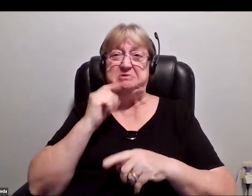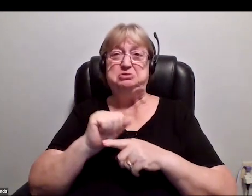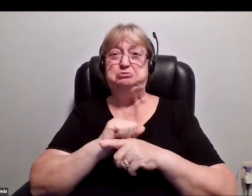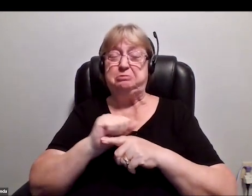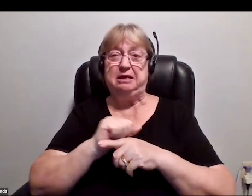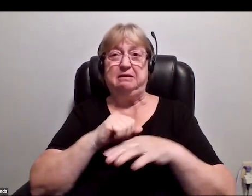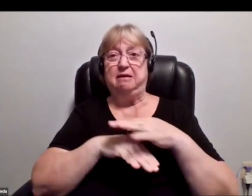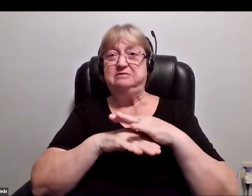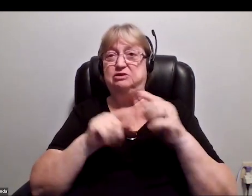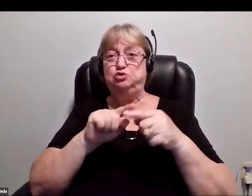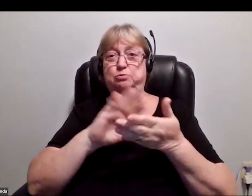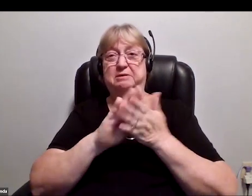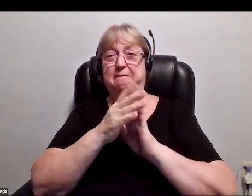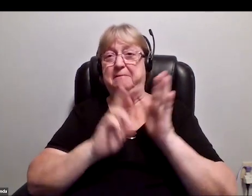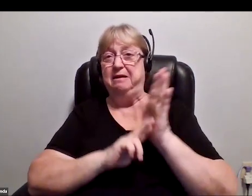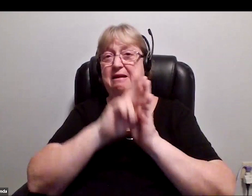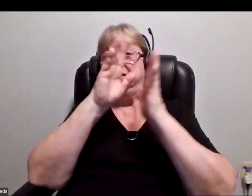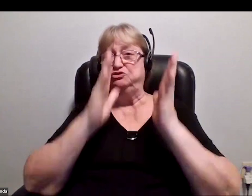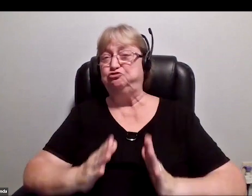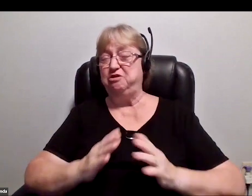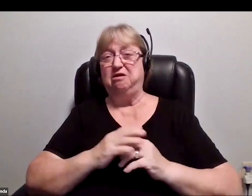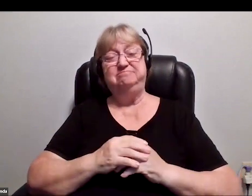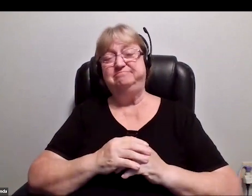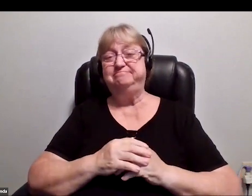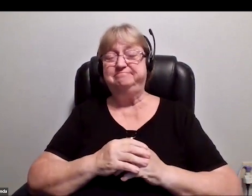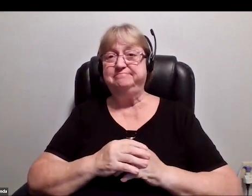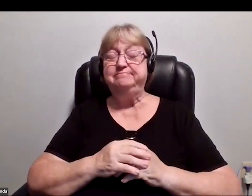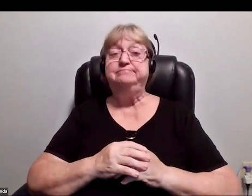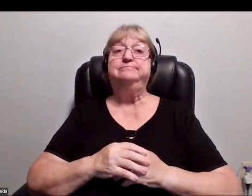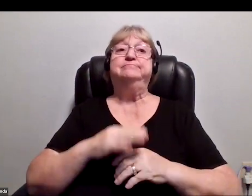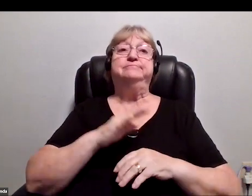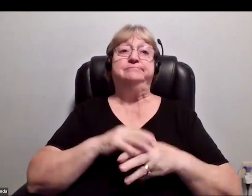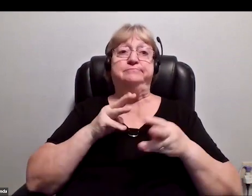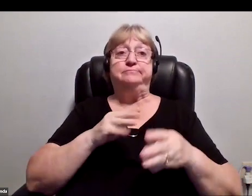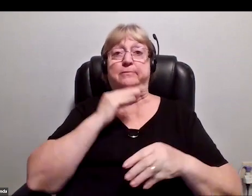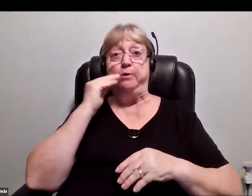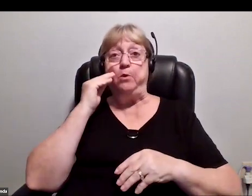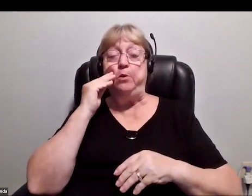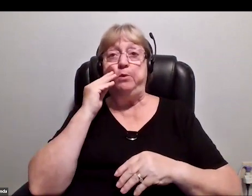to become an astronaut. I resolved then on the way home, at least in my recreation